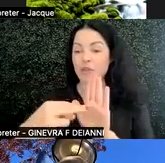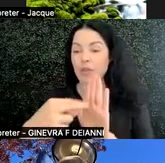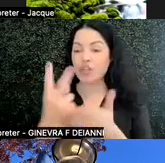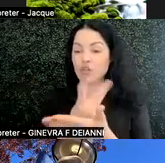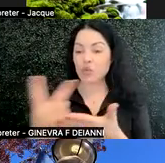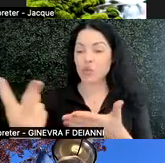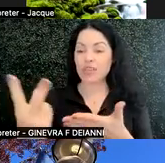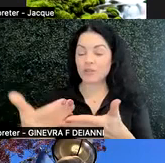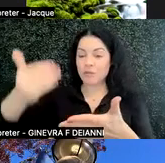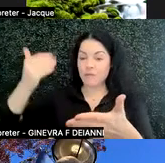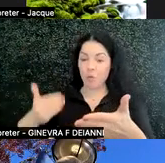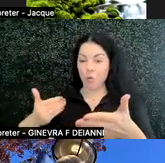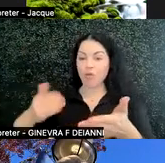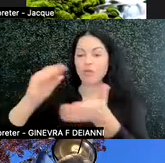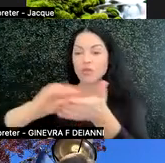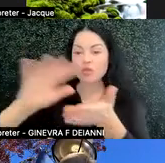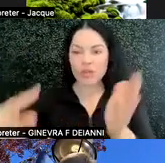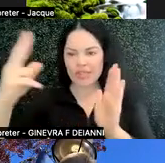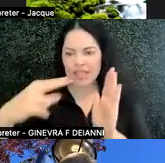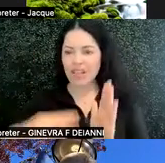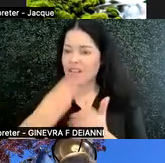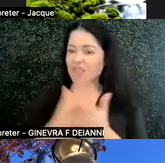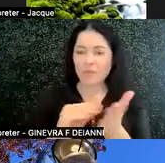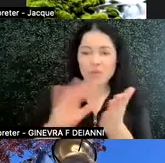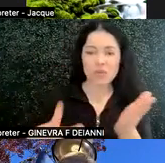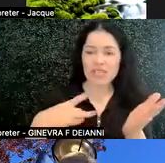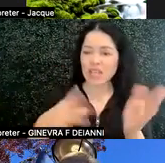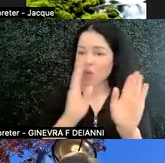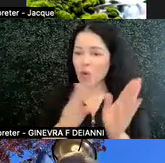Some students like to organize themselves ahead of time and maybe even work ahead of time